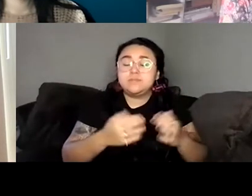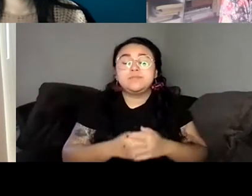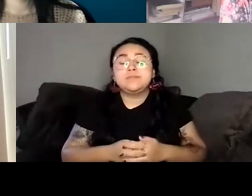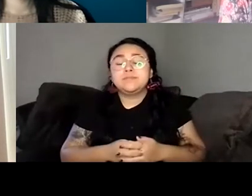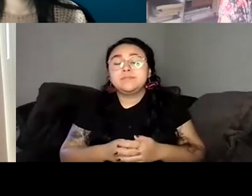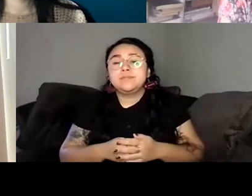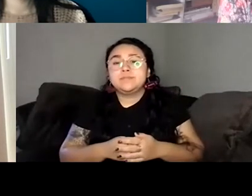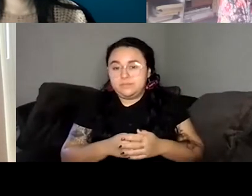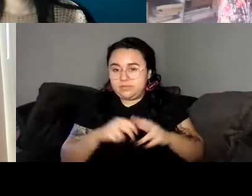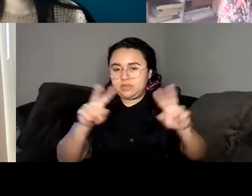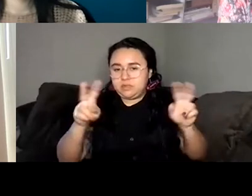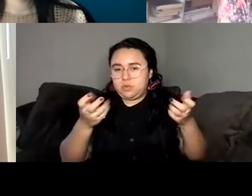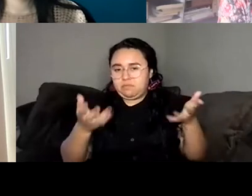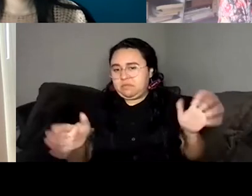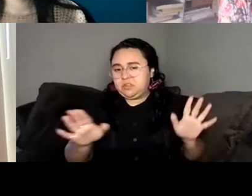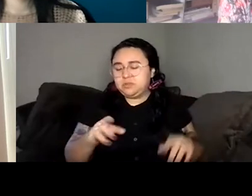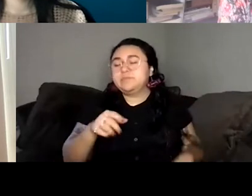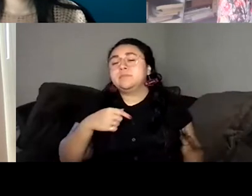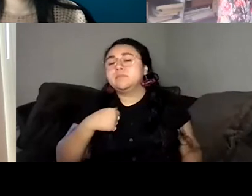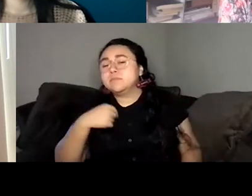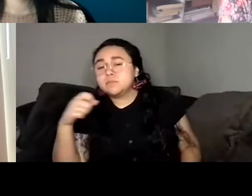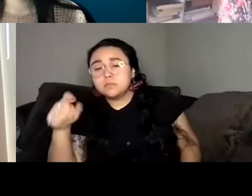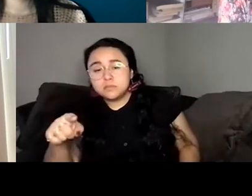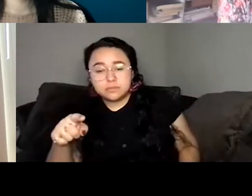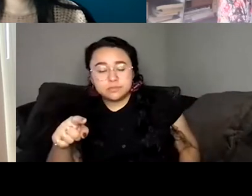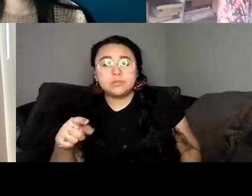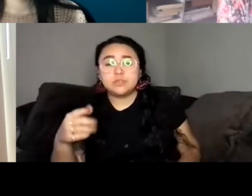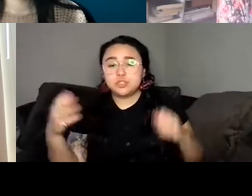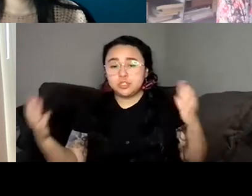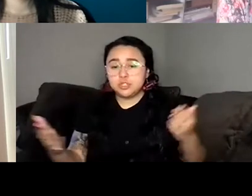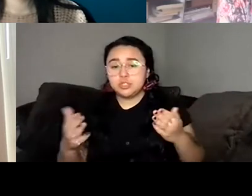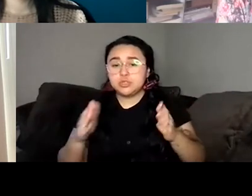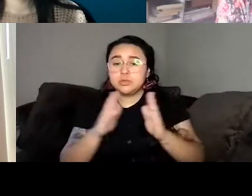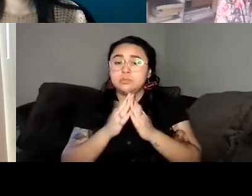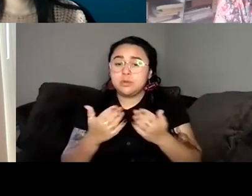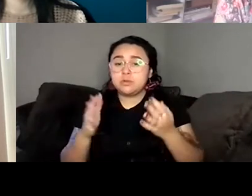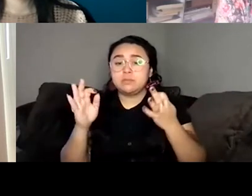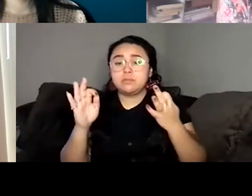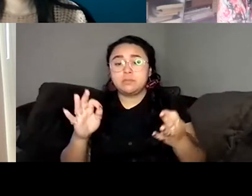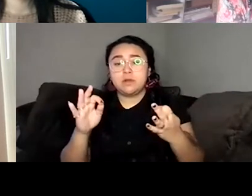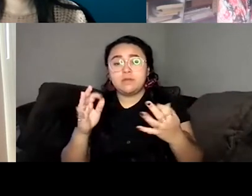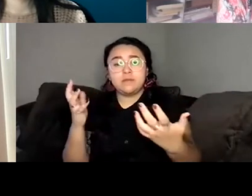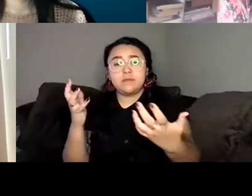here, and your book has found its perfect home and it's now in the hands of others who